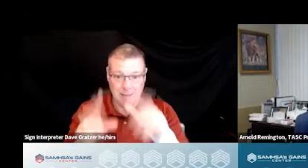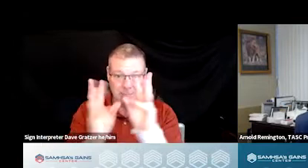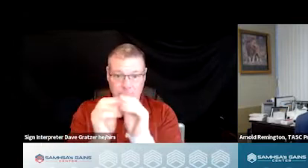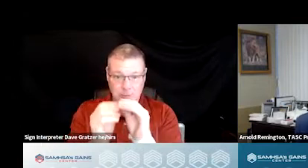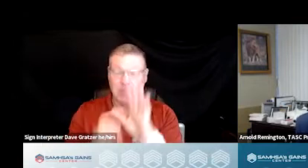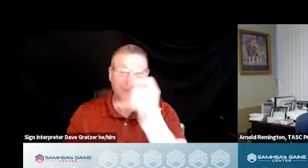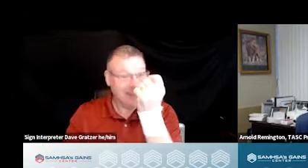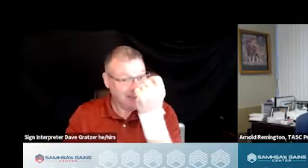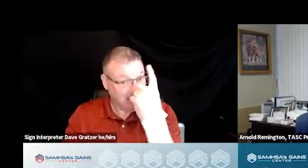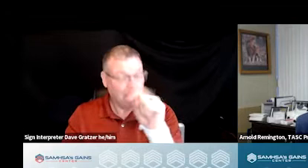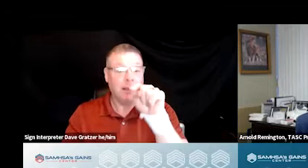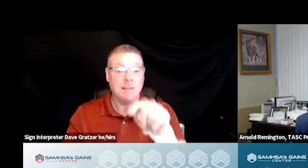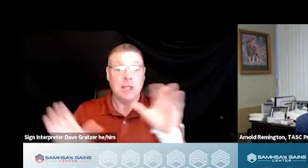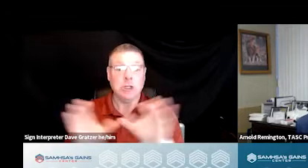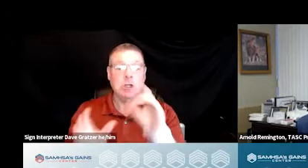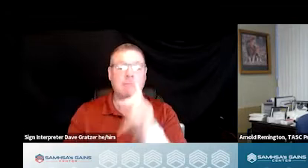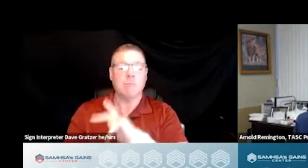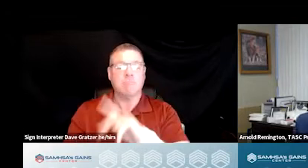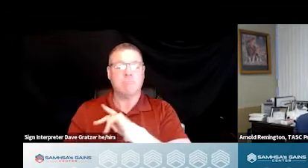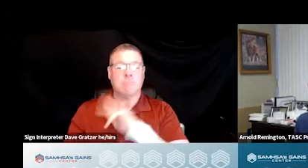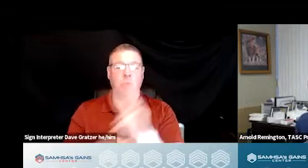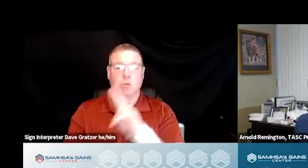Please note this certificate is for personal portfolio use